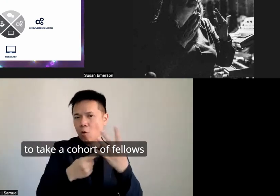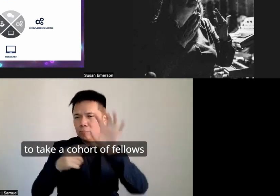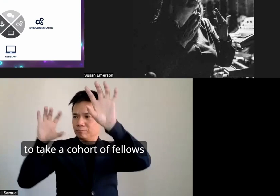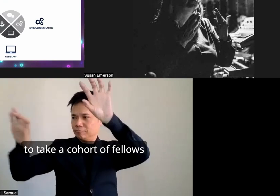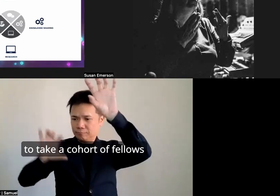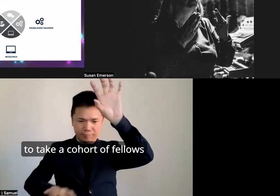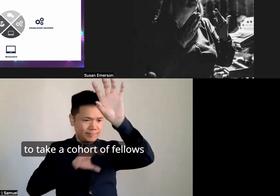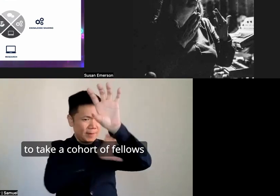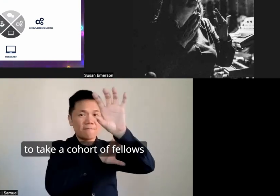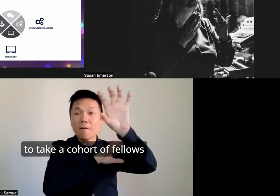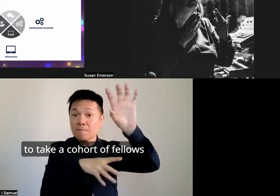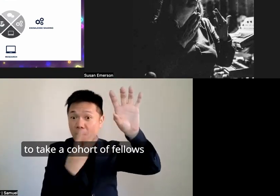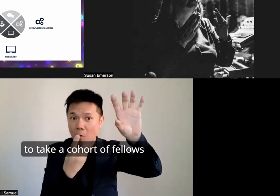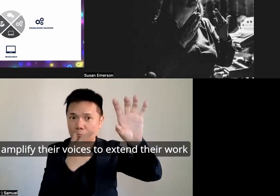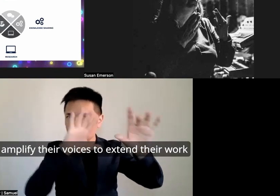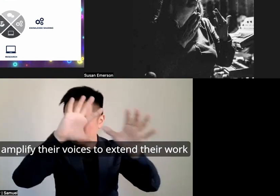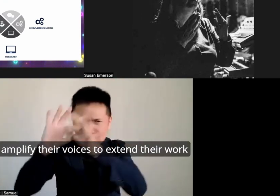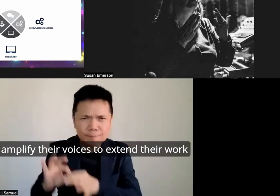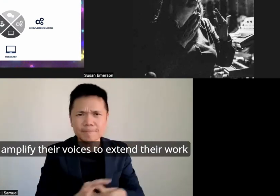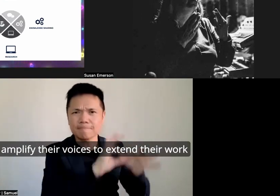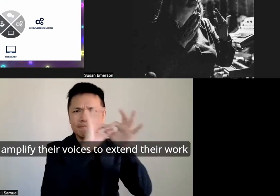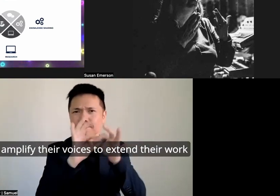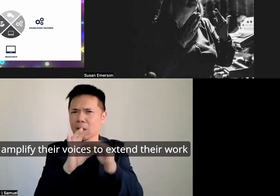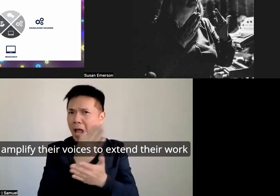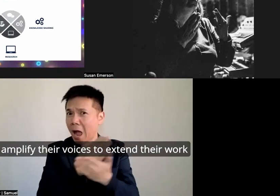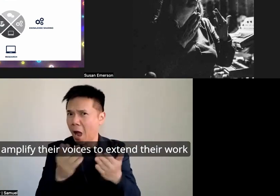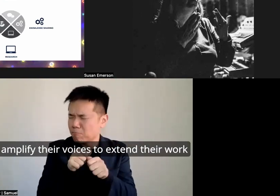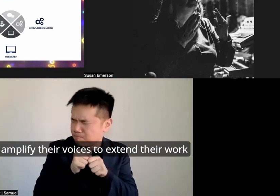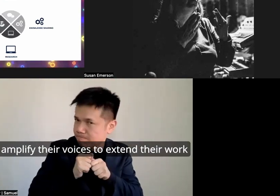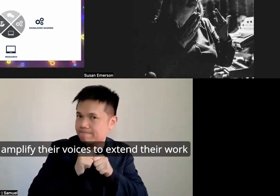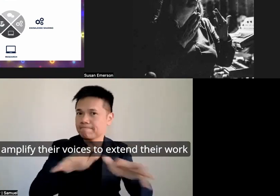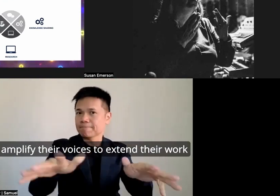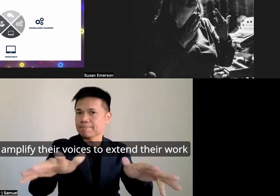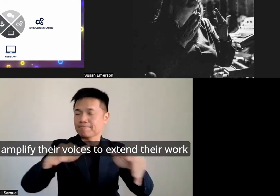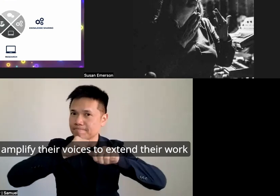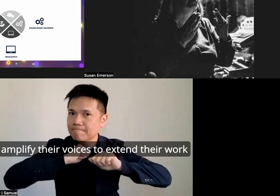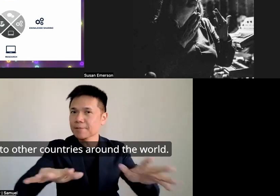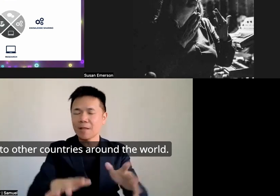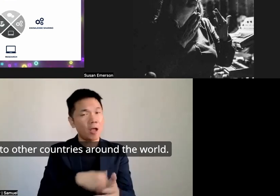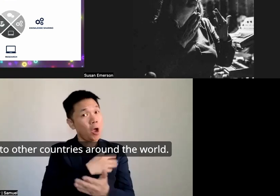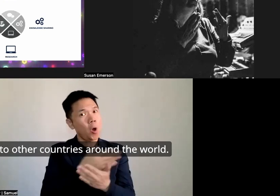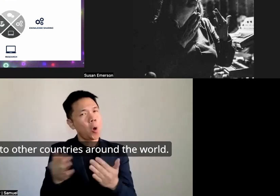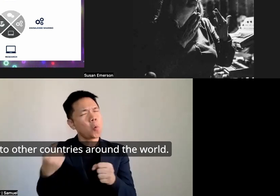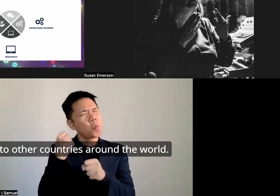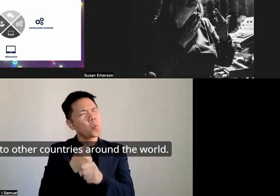a cohort of fellows and amplify their voices to extend their work to other countries around the